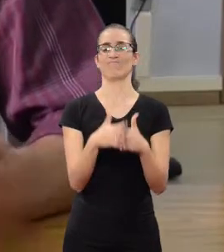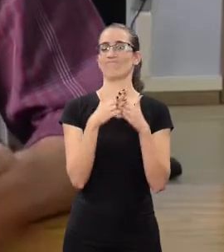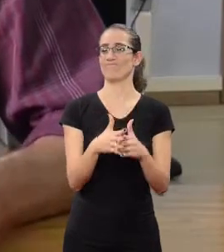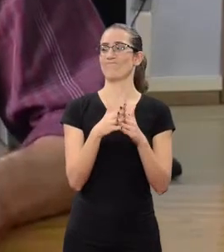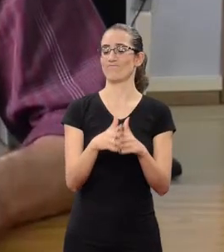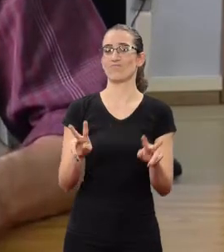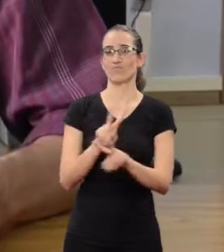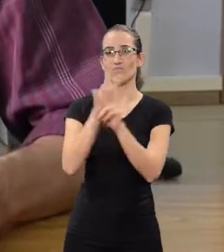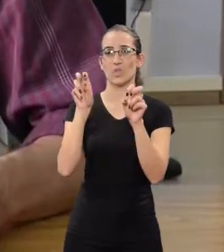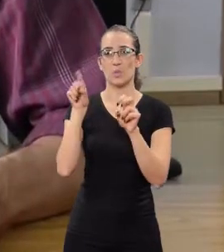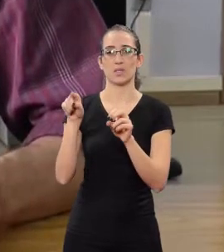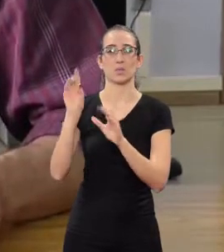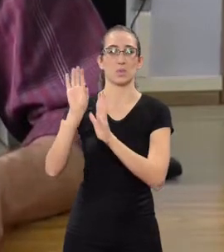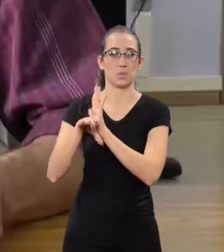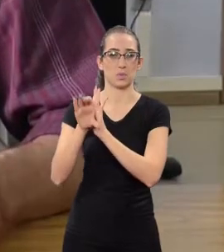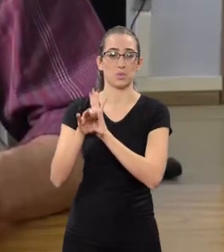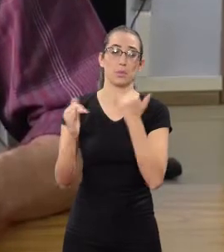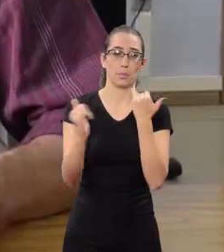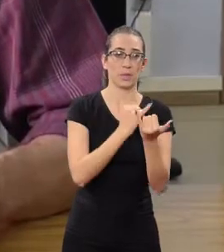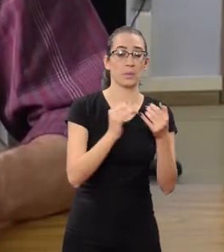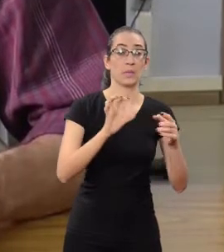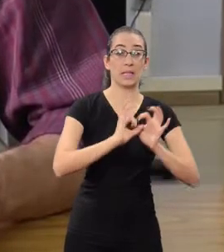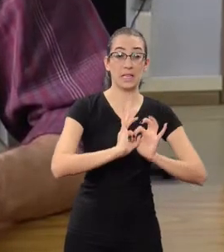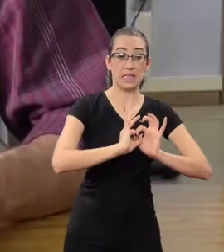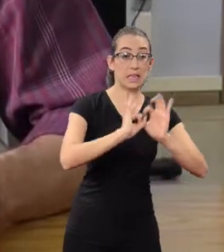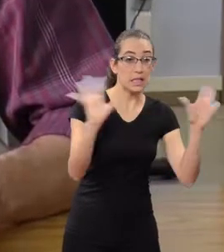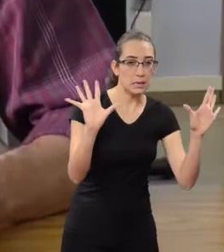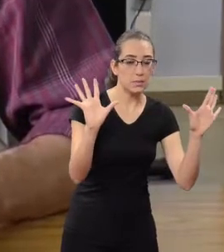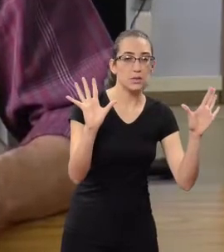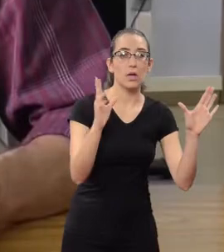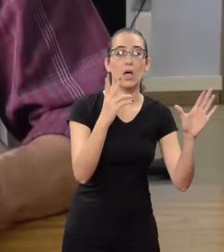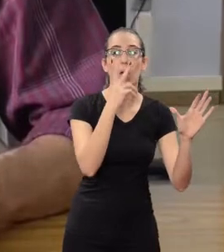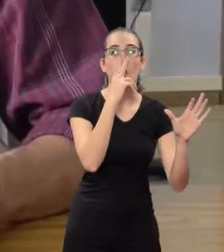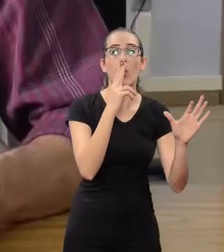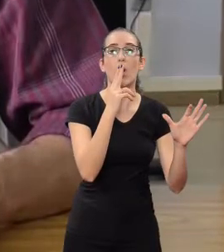between these concepts. Liberals are considered, in Brazil,